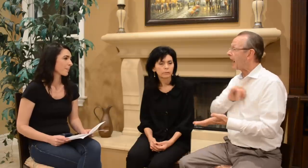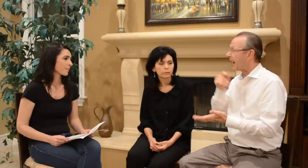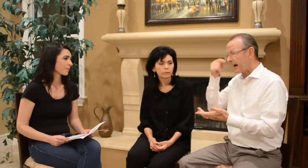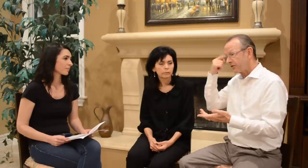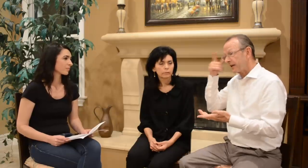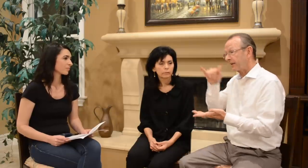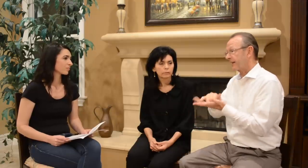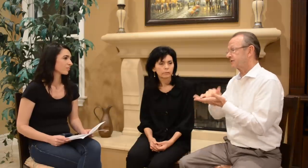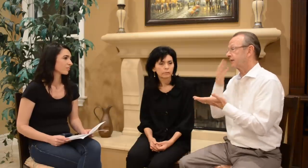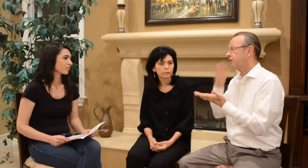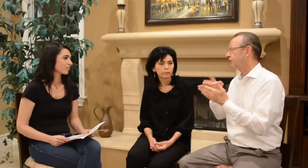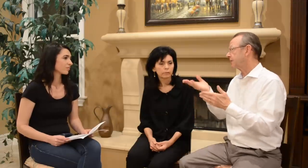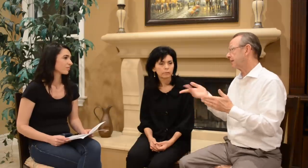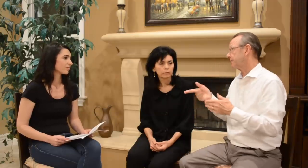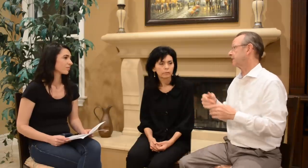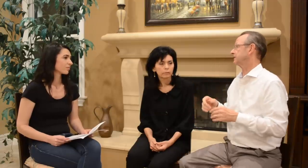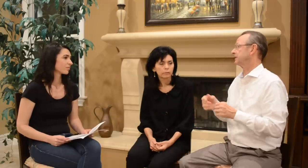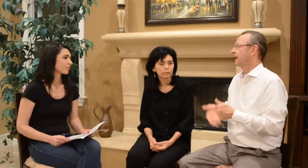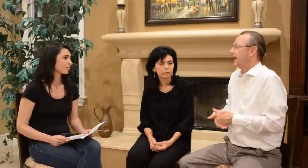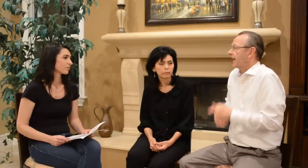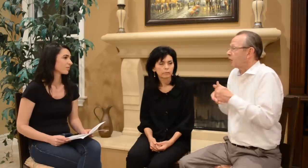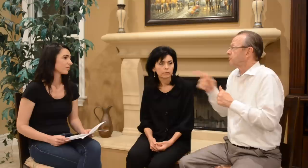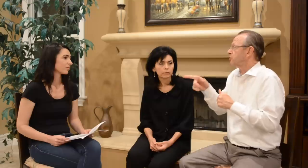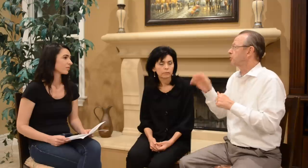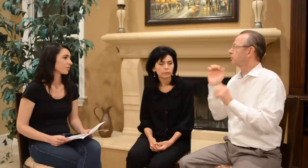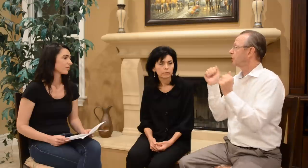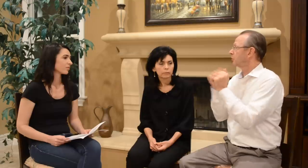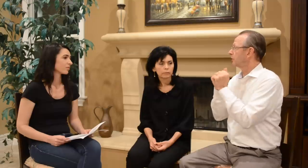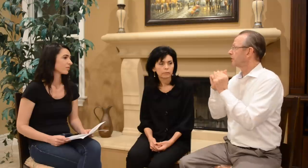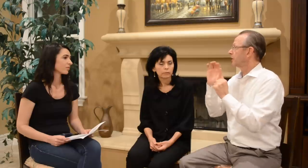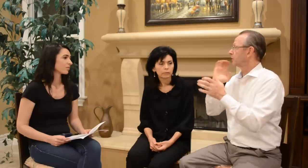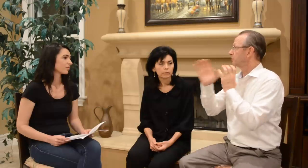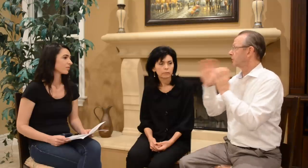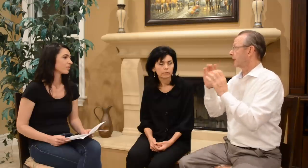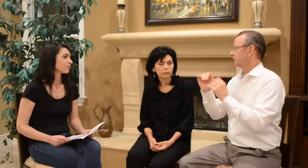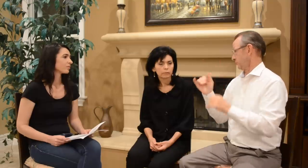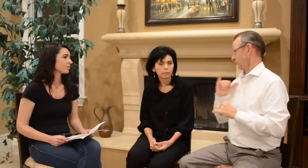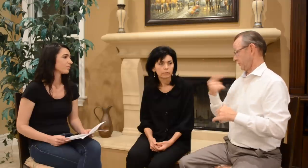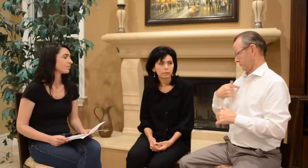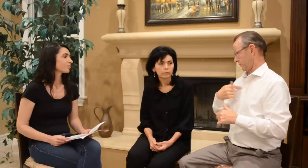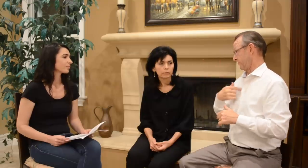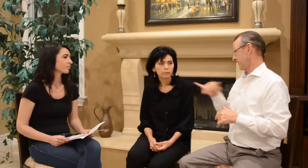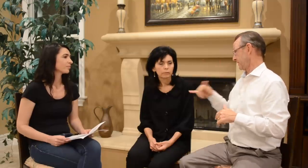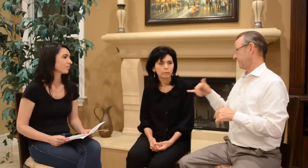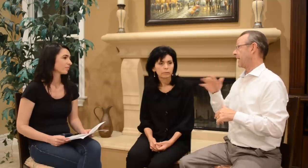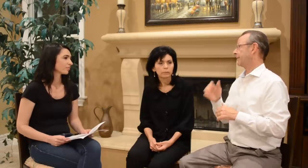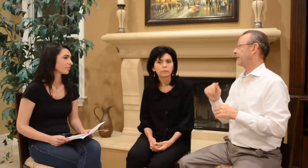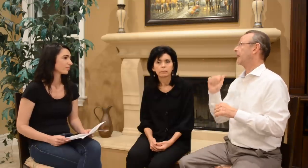And I think that is a good thing because it helps you with your communication with me and Mom